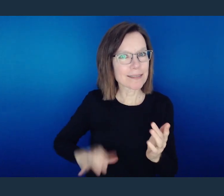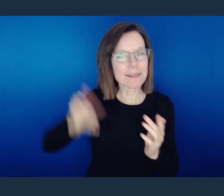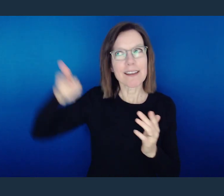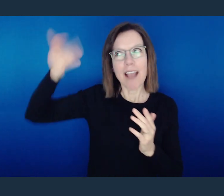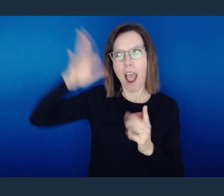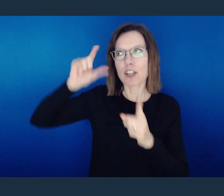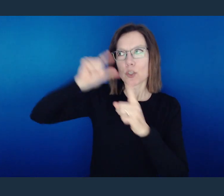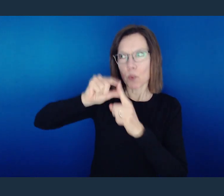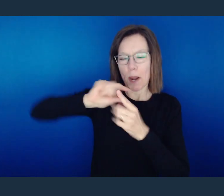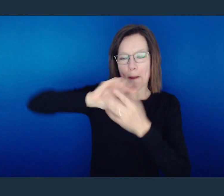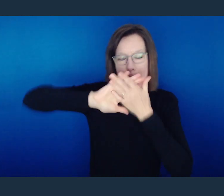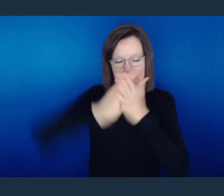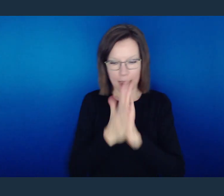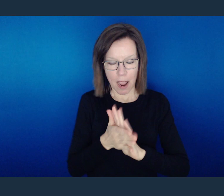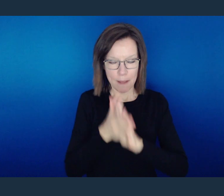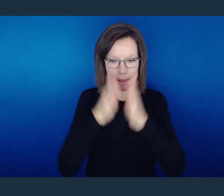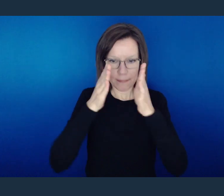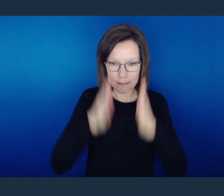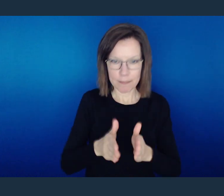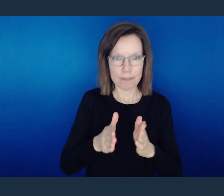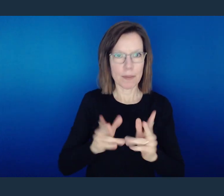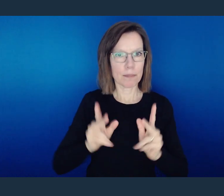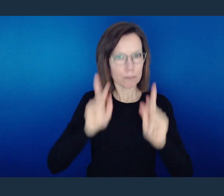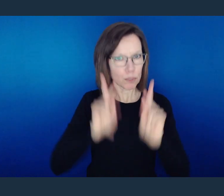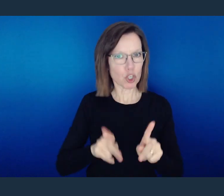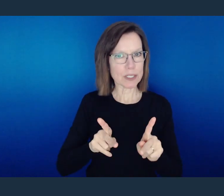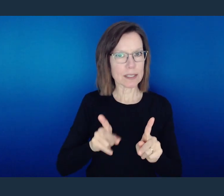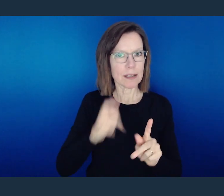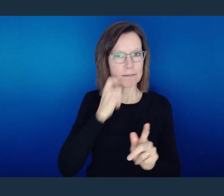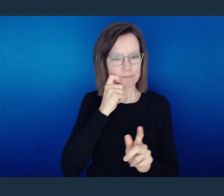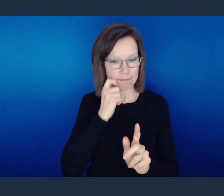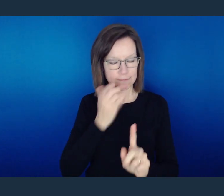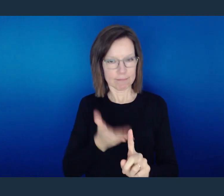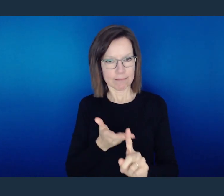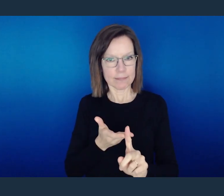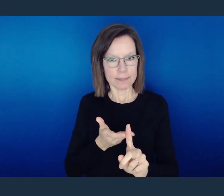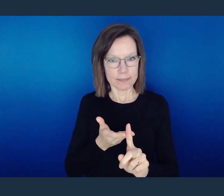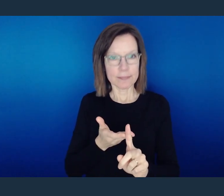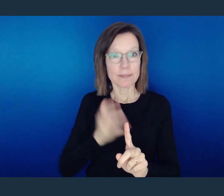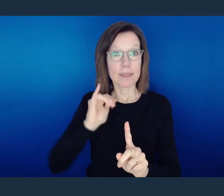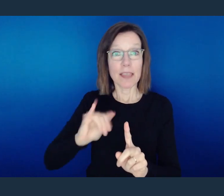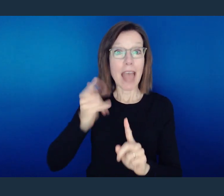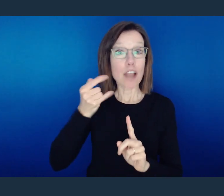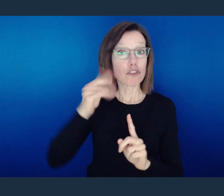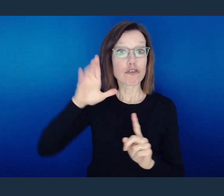The word of God made manifested in the flesh, as the scriptures tell us.